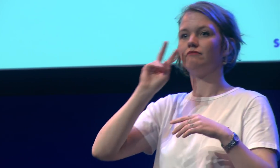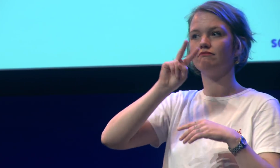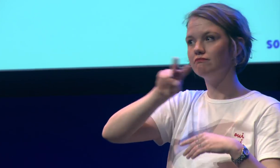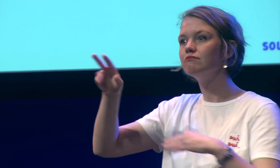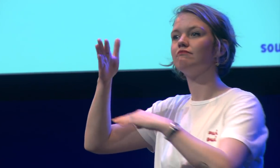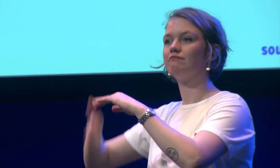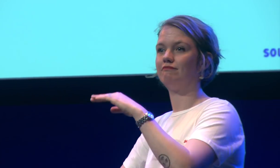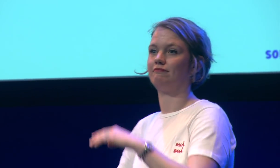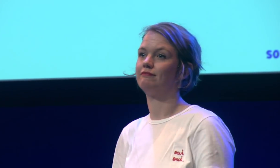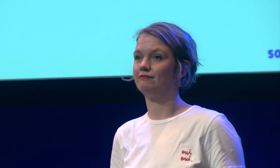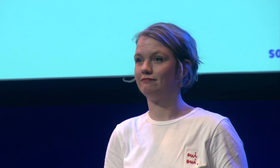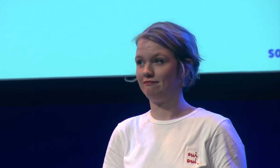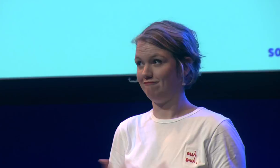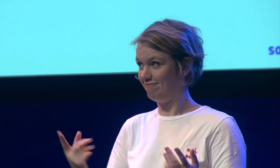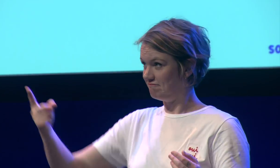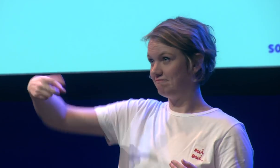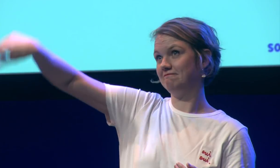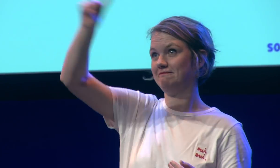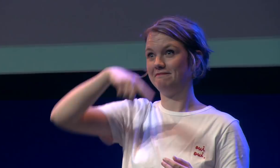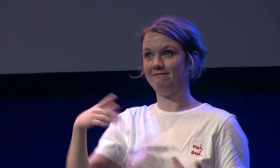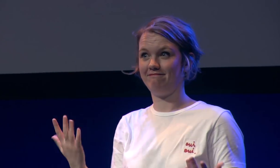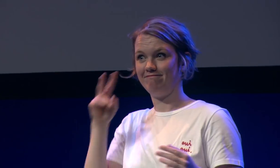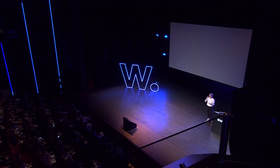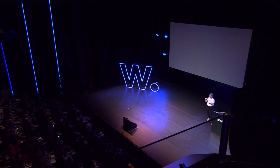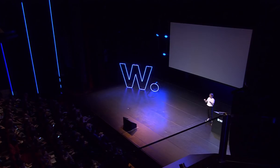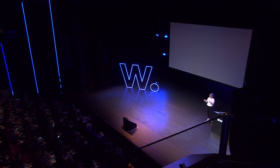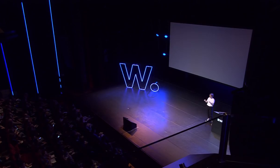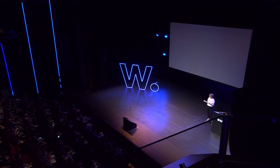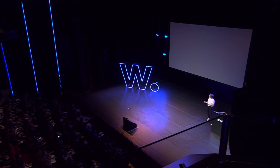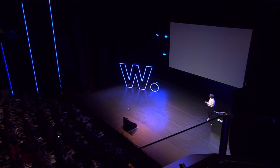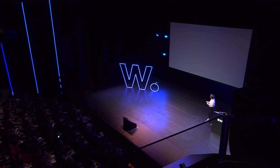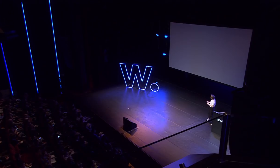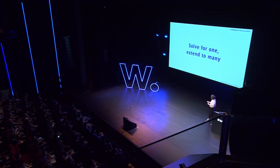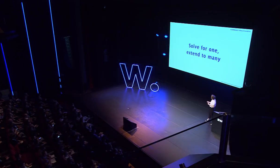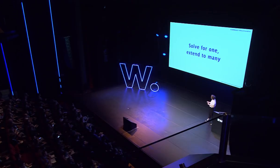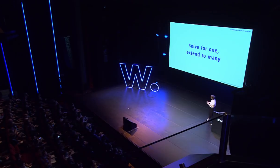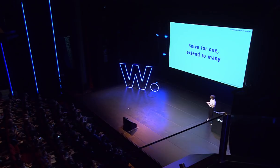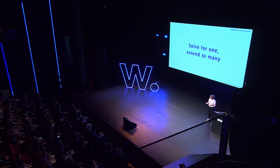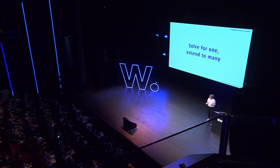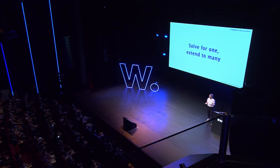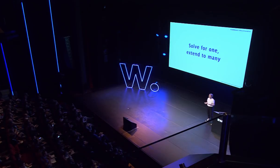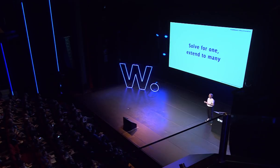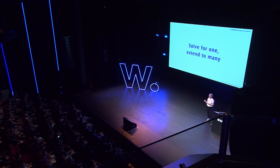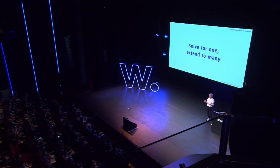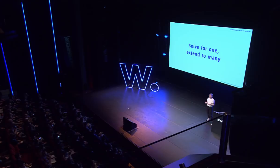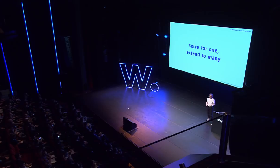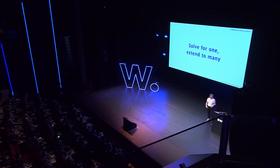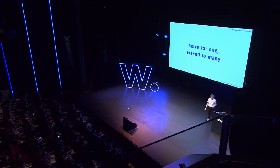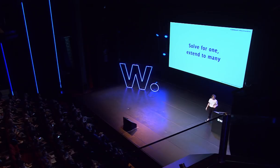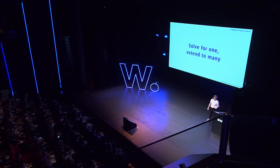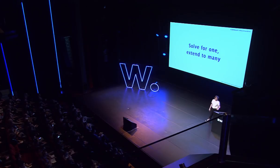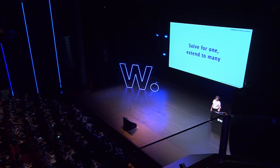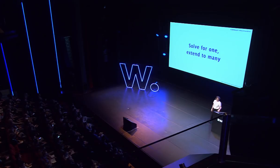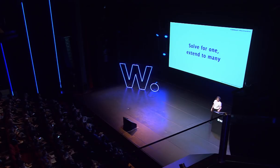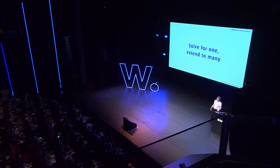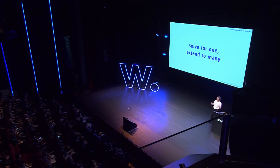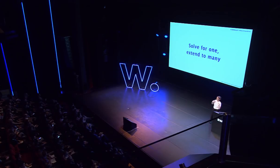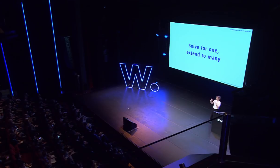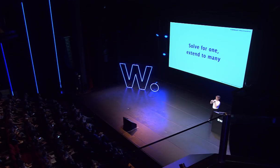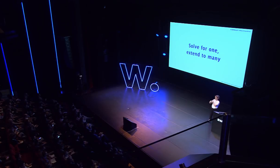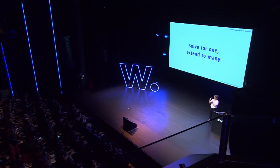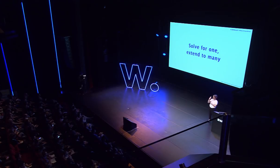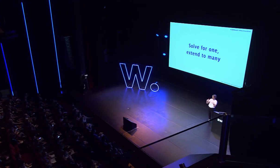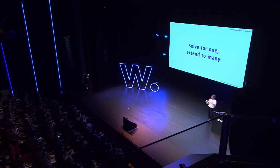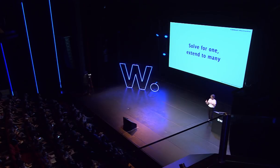will people will finish the clip twice as much and also many users are hearing